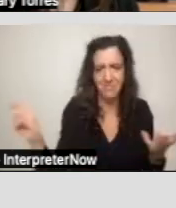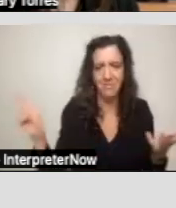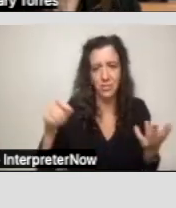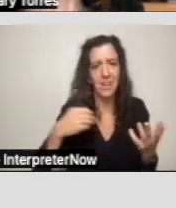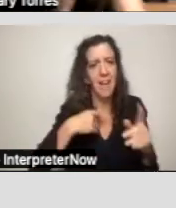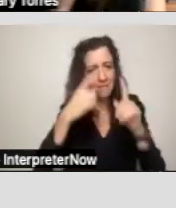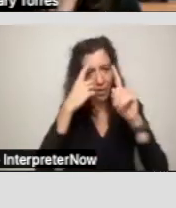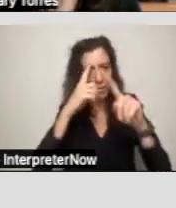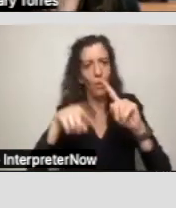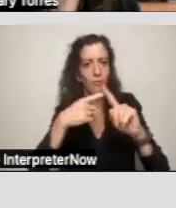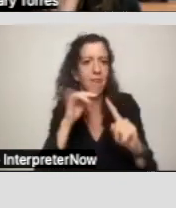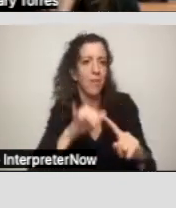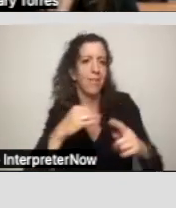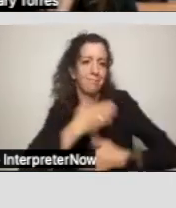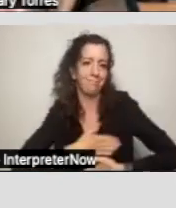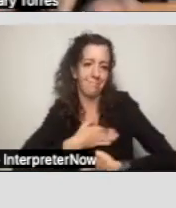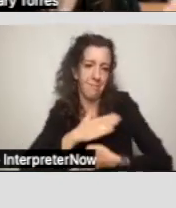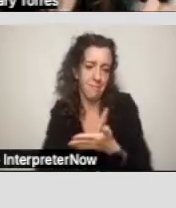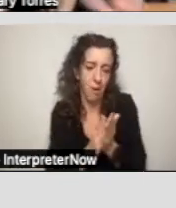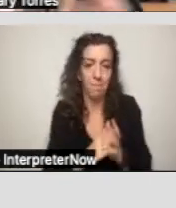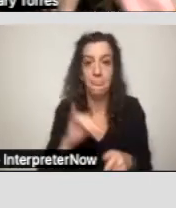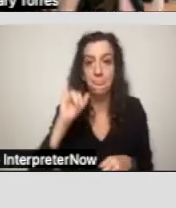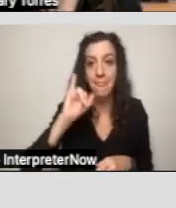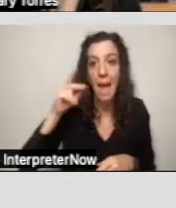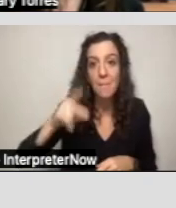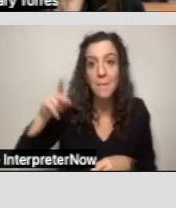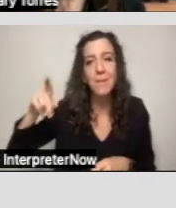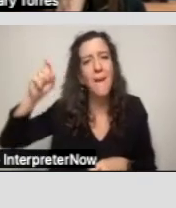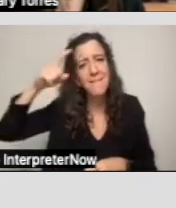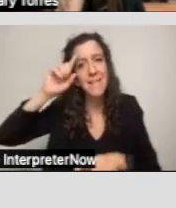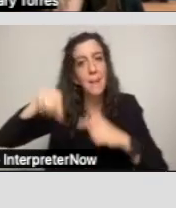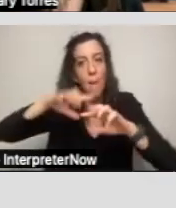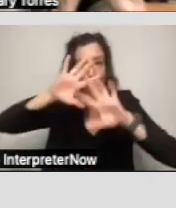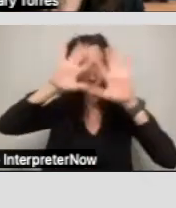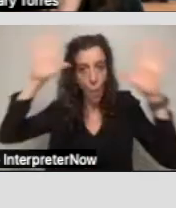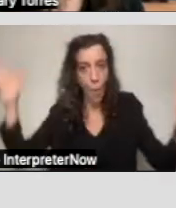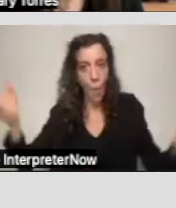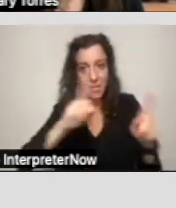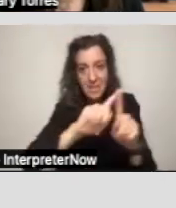When you think of an IPP, you want to think of, like, what are all the parts of a person.